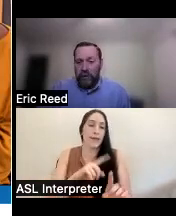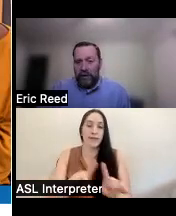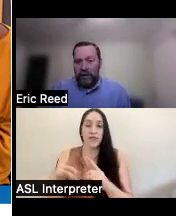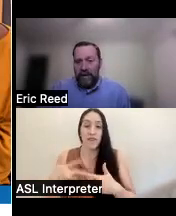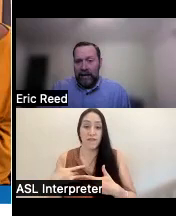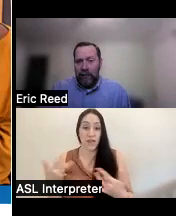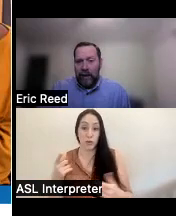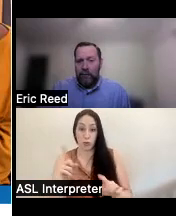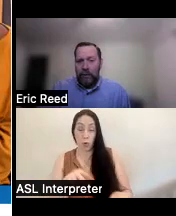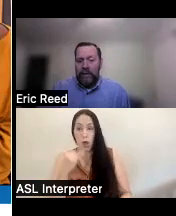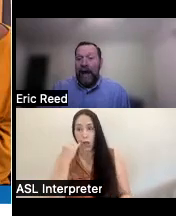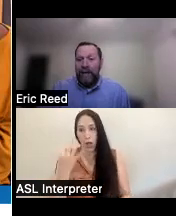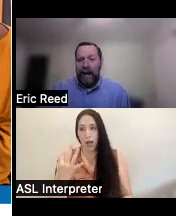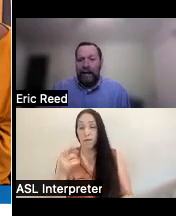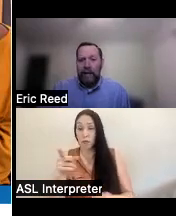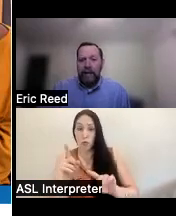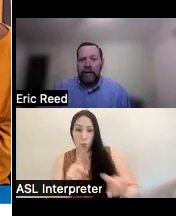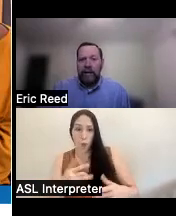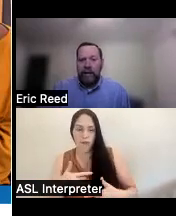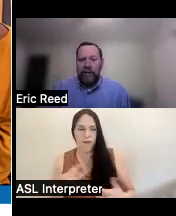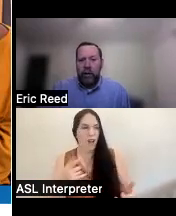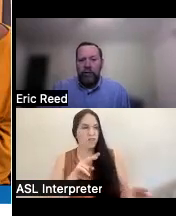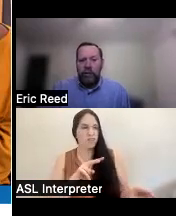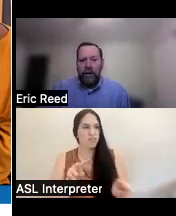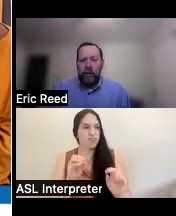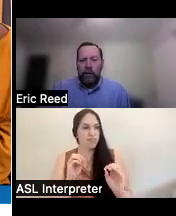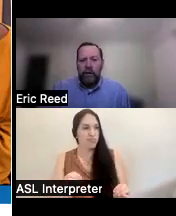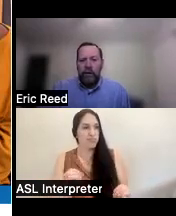don't see us at an event please contact us and and let us know if you think it would be a good